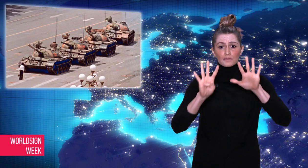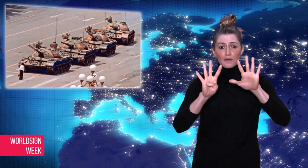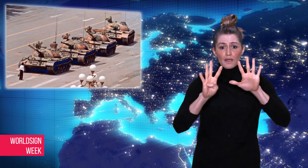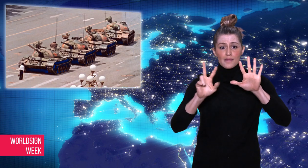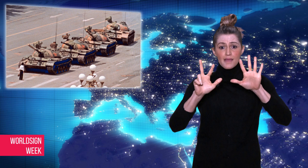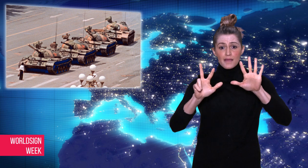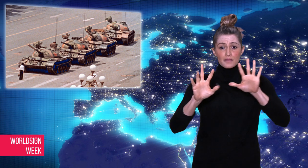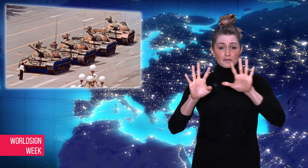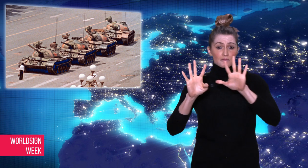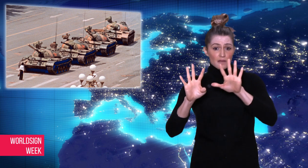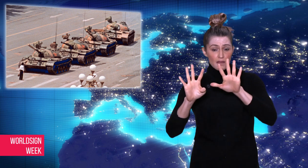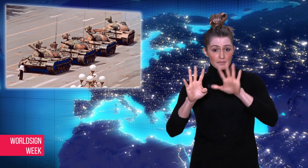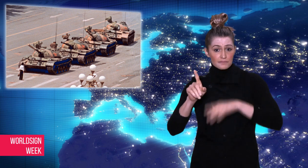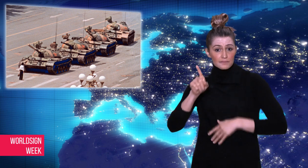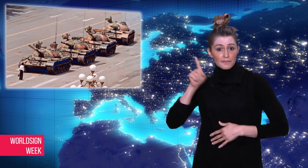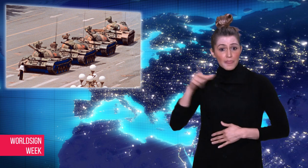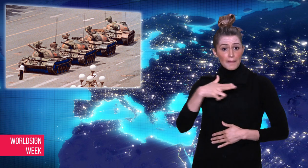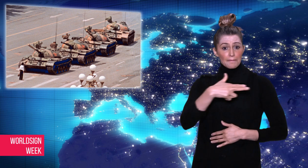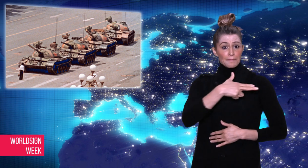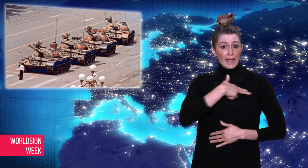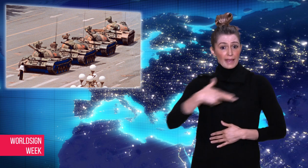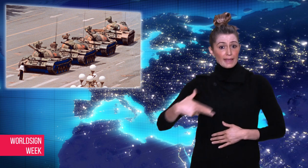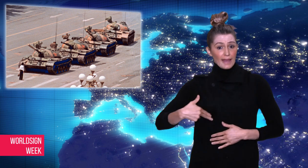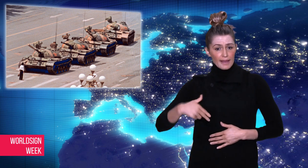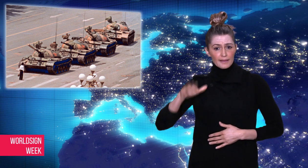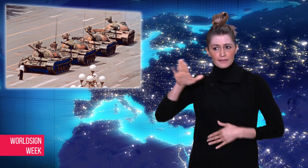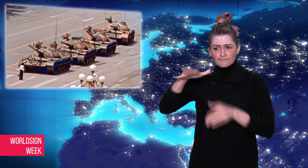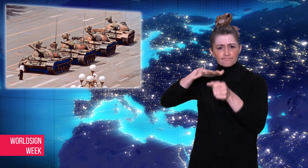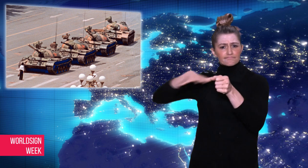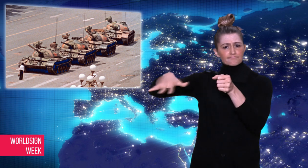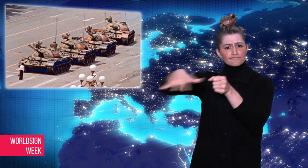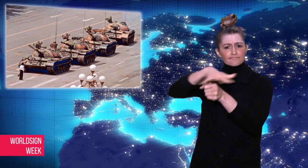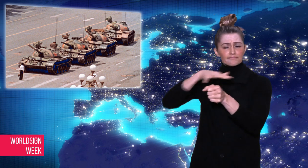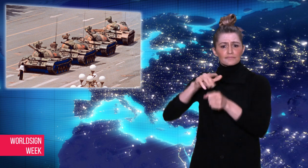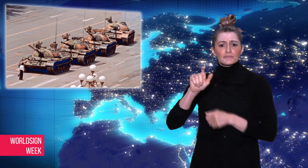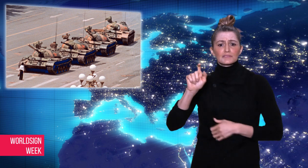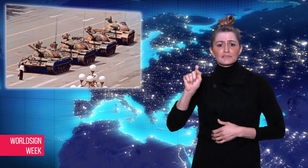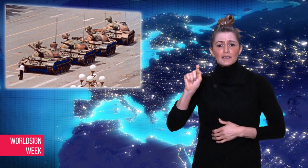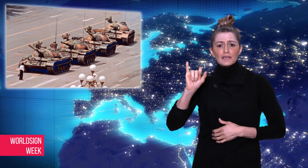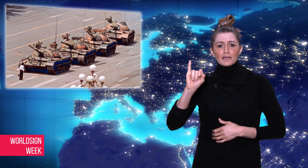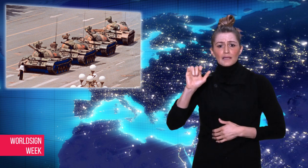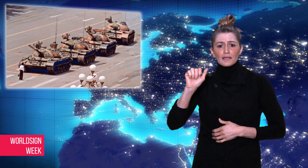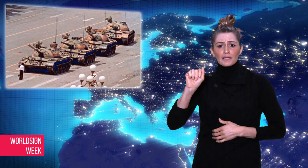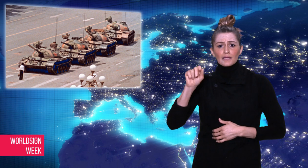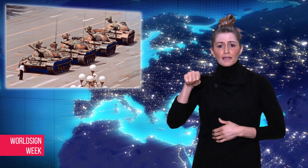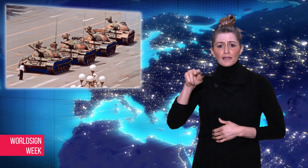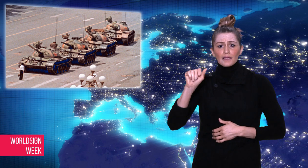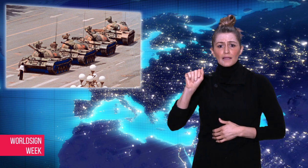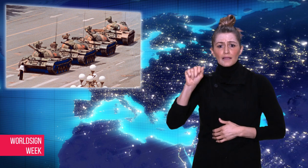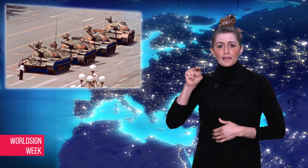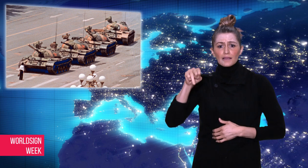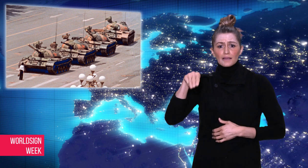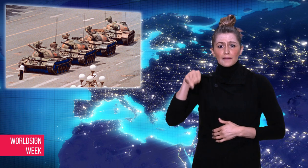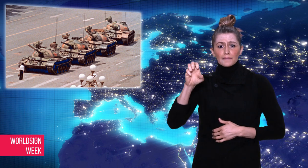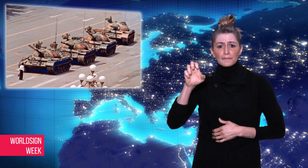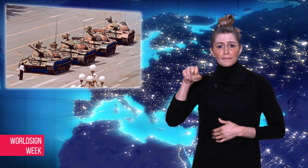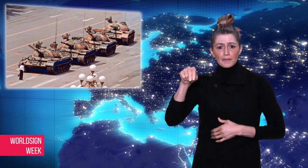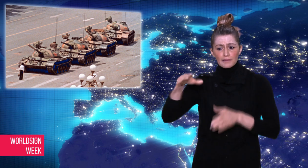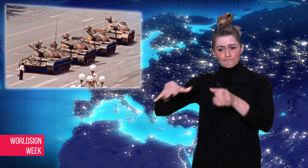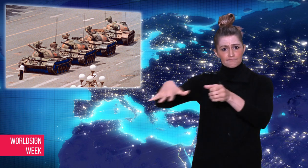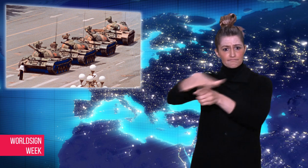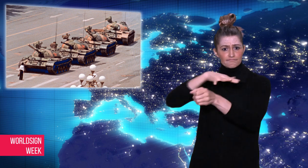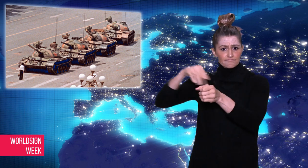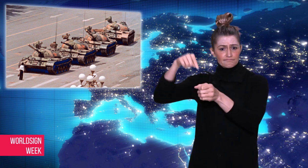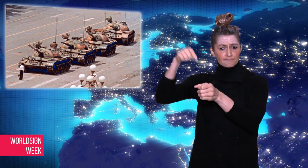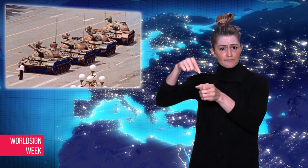rights. In 1989, pro-democracy protests were